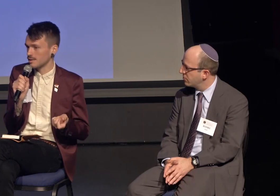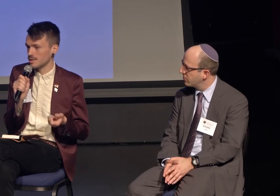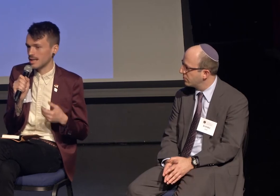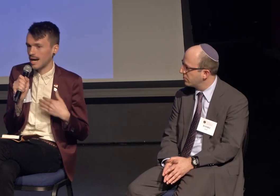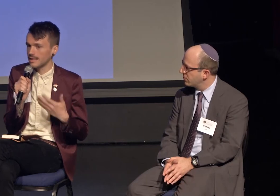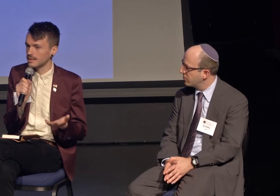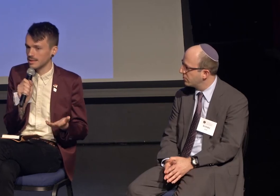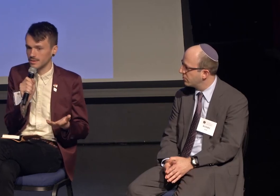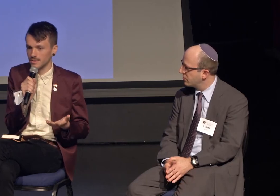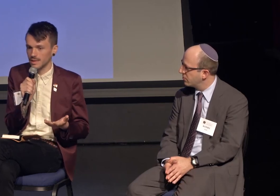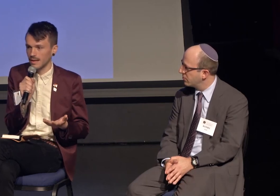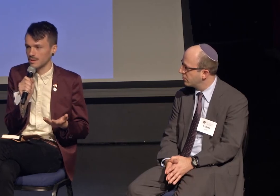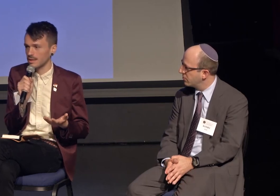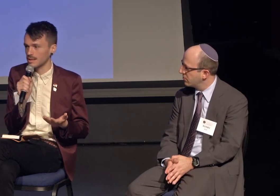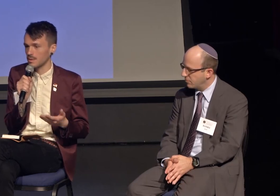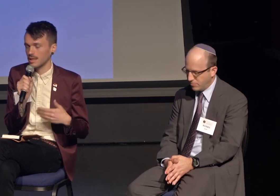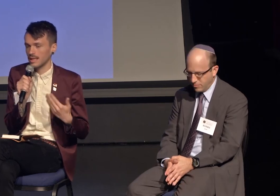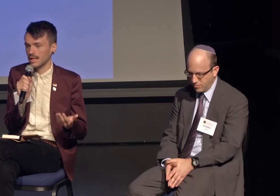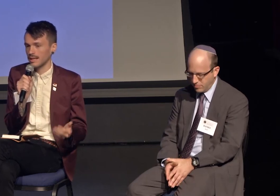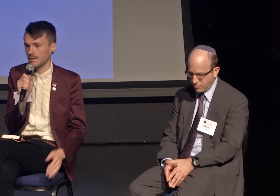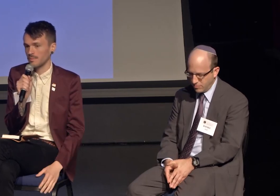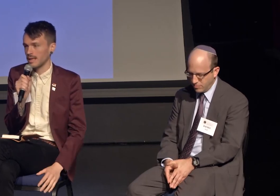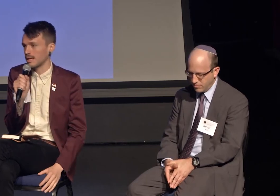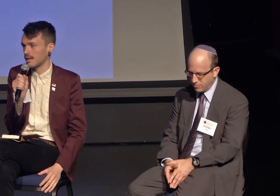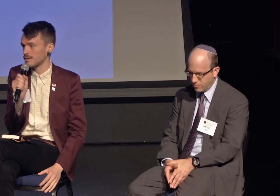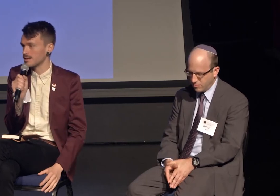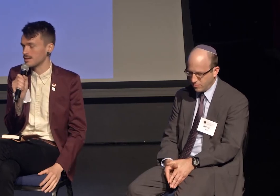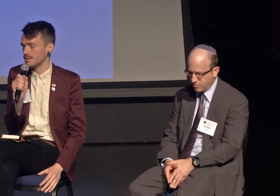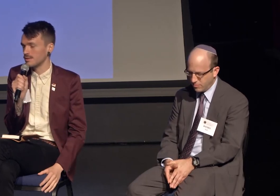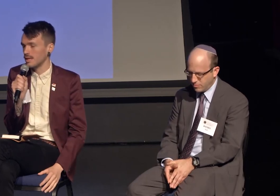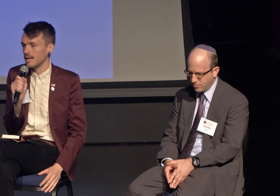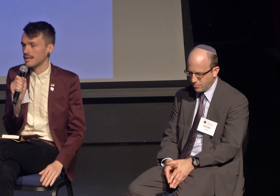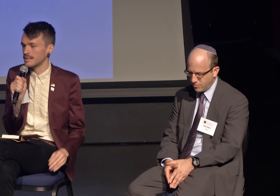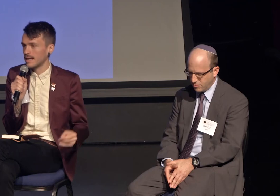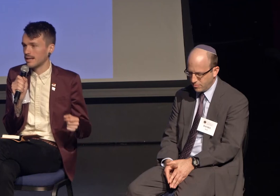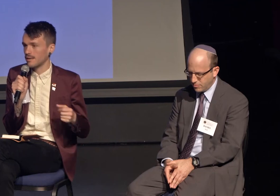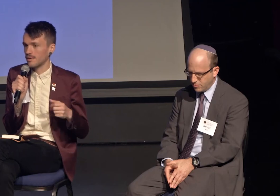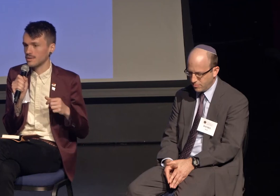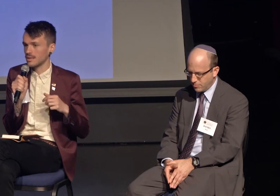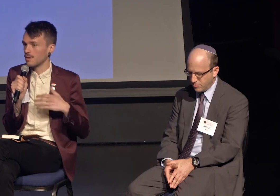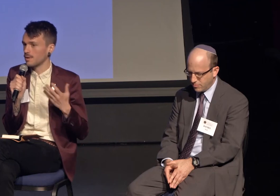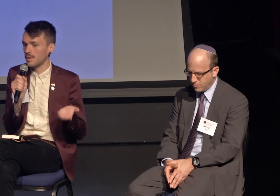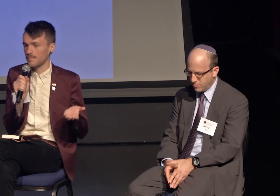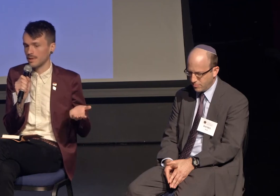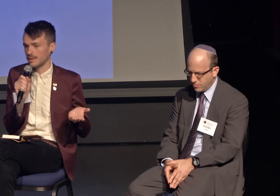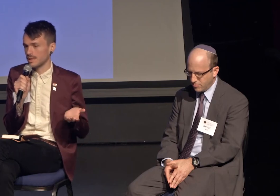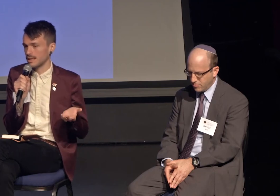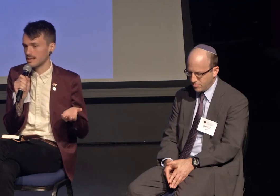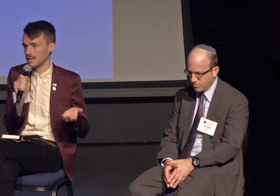that I continue to encounter in this work and I know many others do is that there's a growing population in this country,